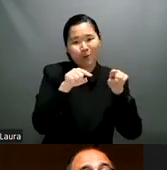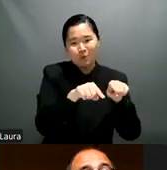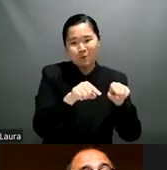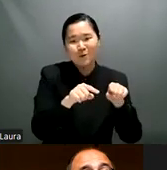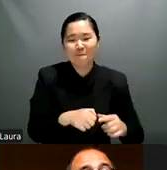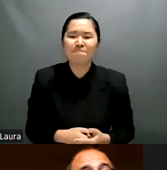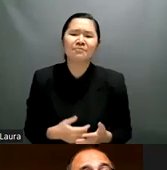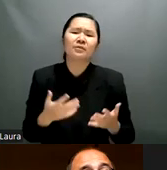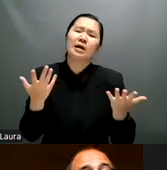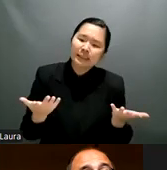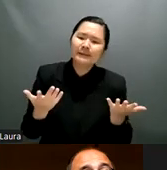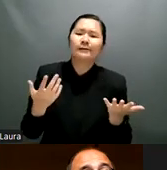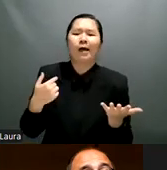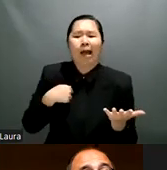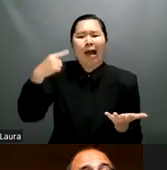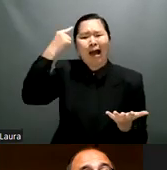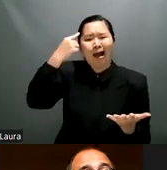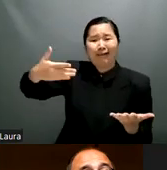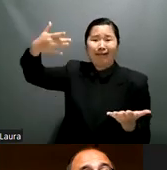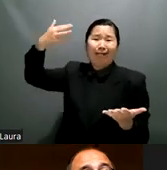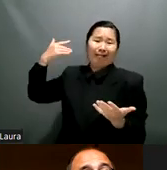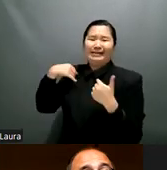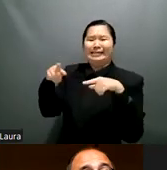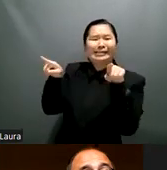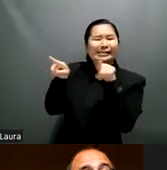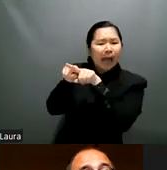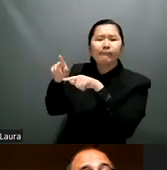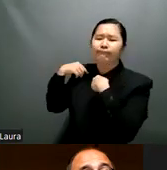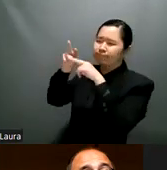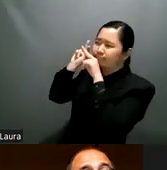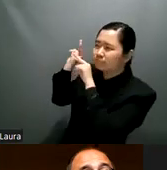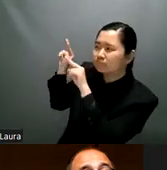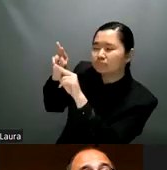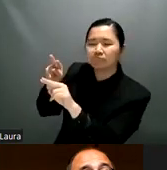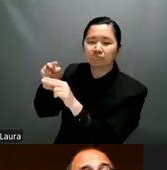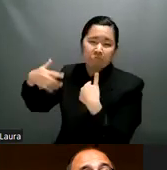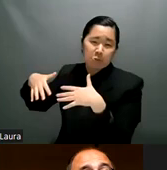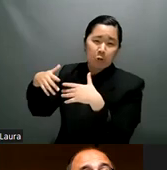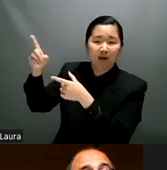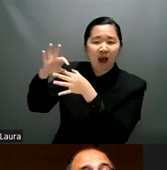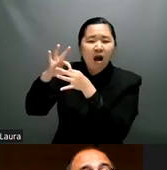very very uh a very good initiative and also one of the thing that we cannot say that it is